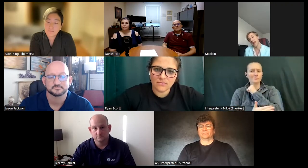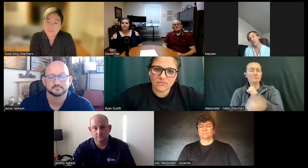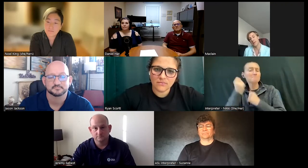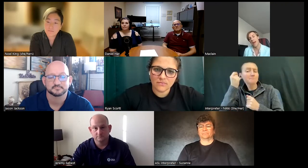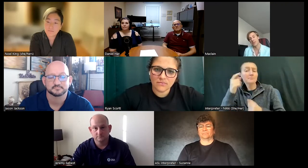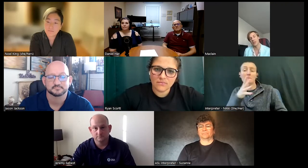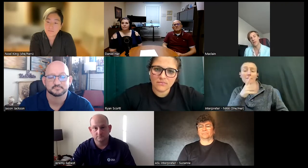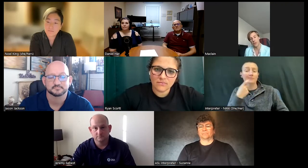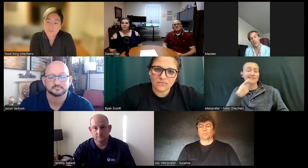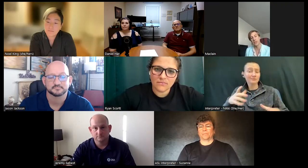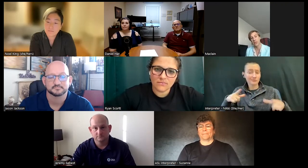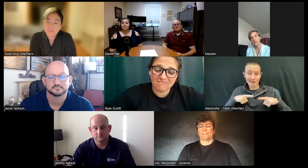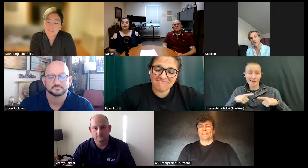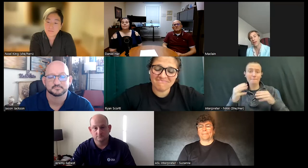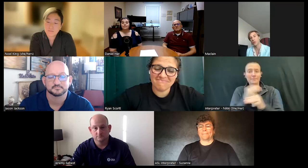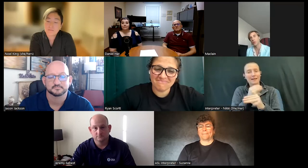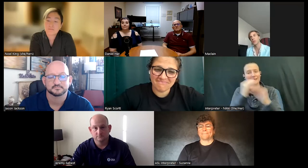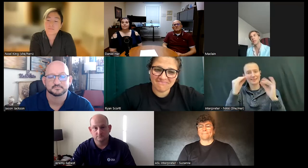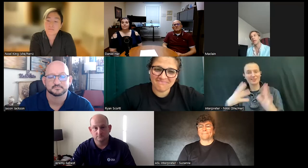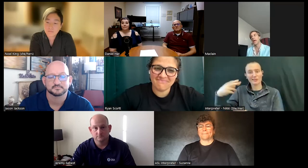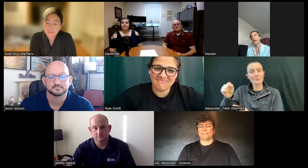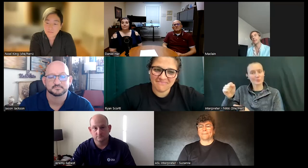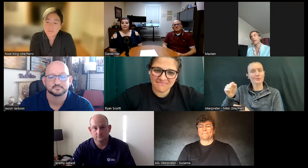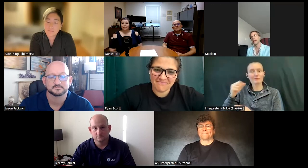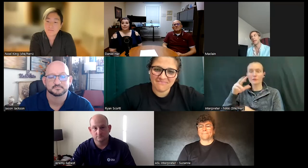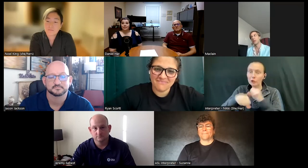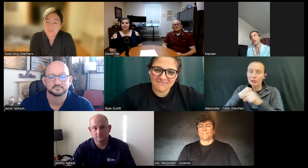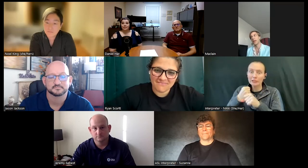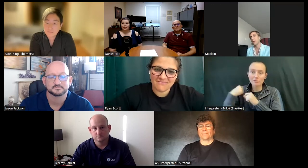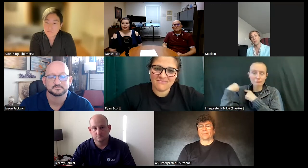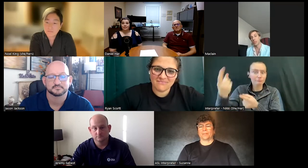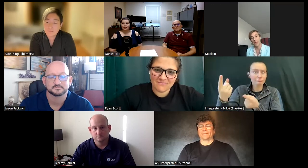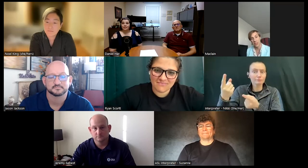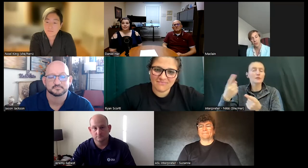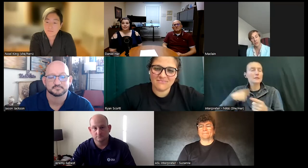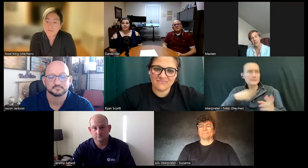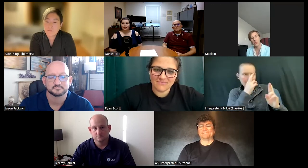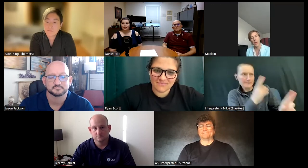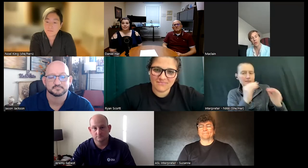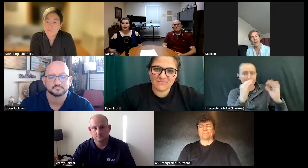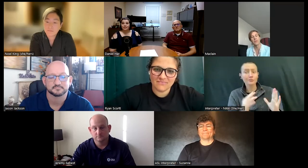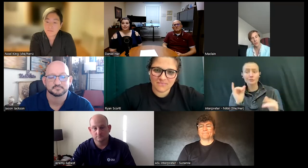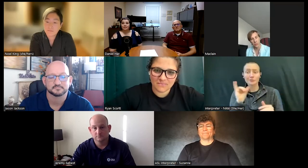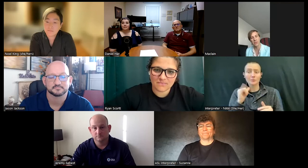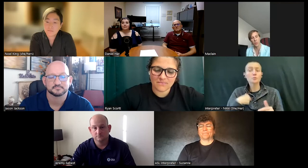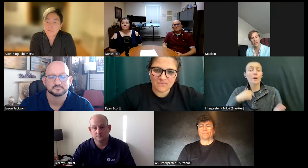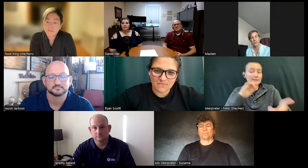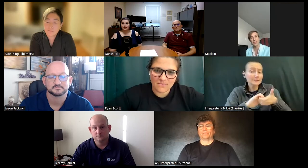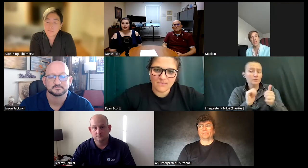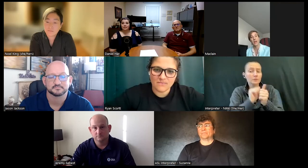retired as a math teacher of 30 years of high school and uh it made me respect teachers and that's why I work a lot with schools as well is because I